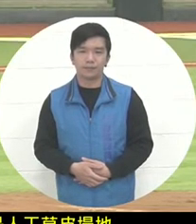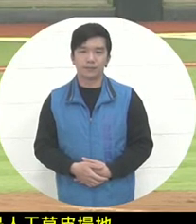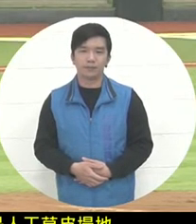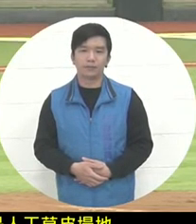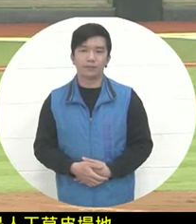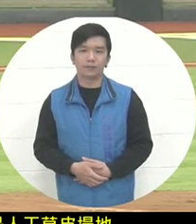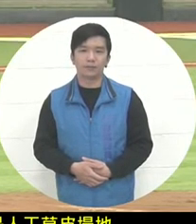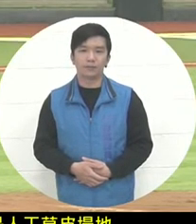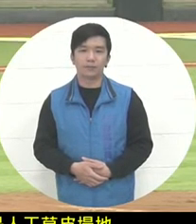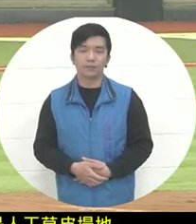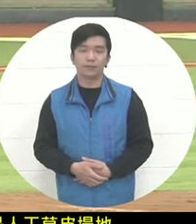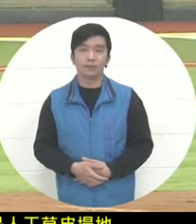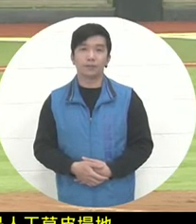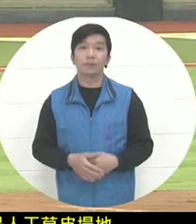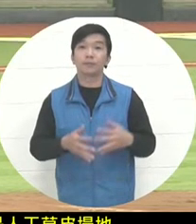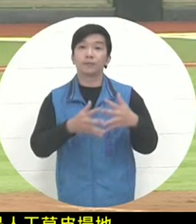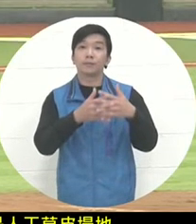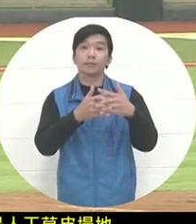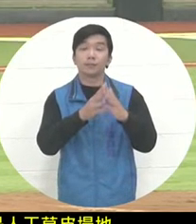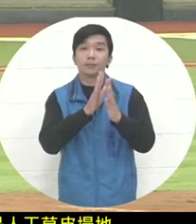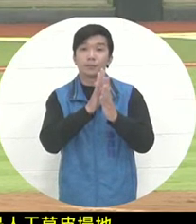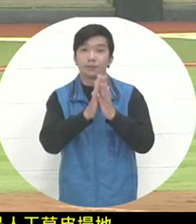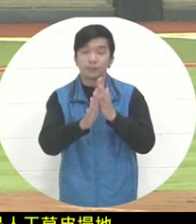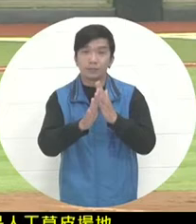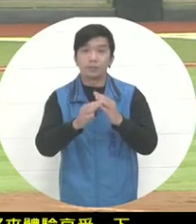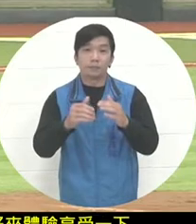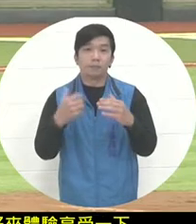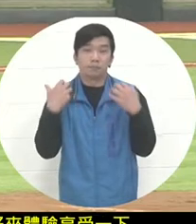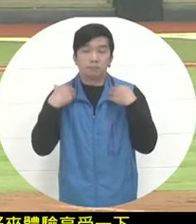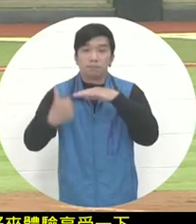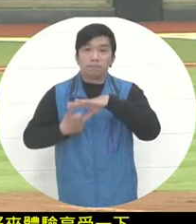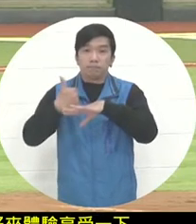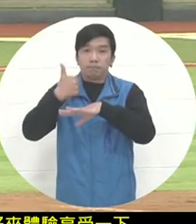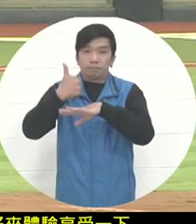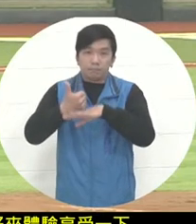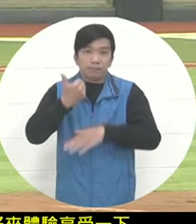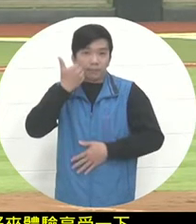The U.S. team’s offense in the second half of the second inning was the U.S. team’s third batter.